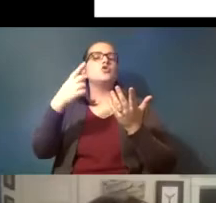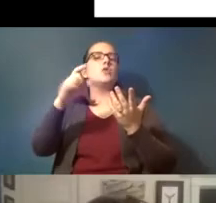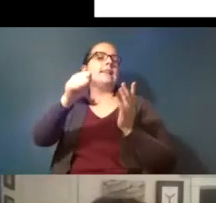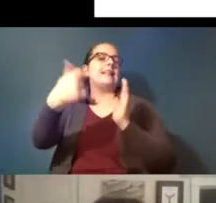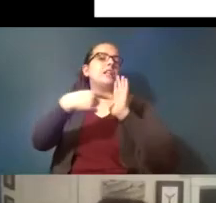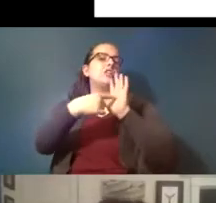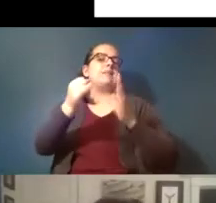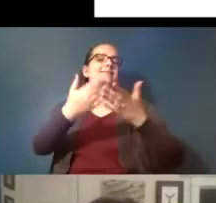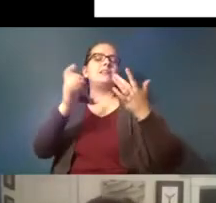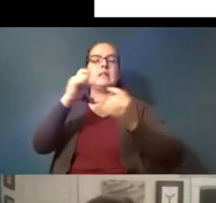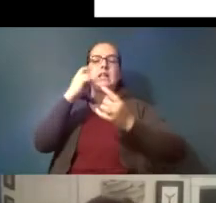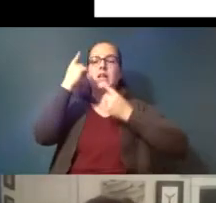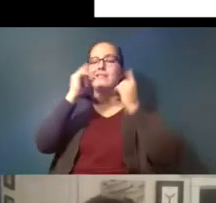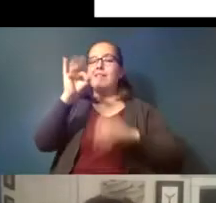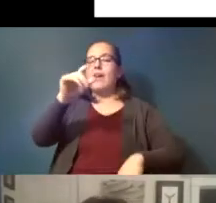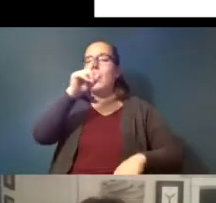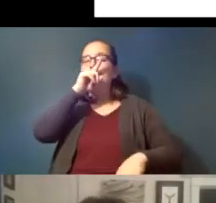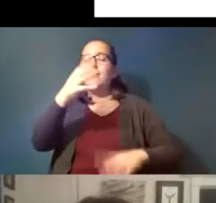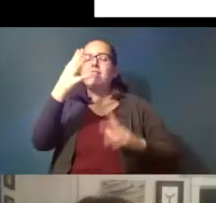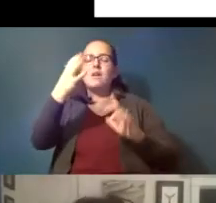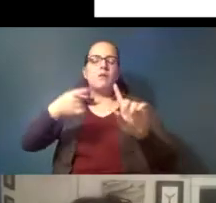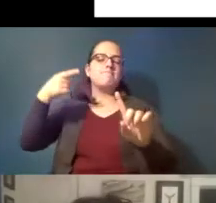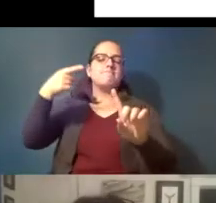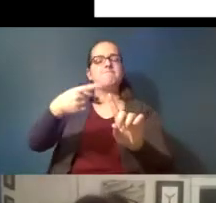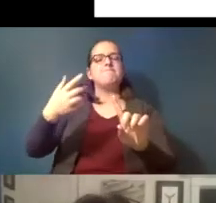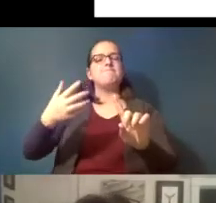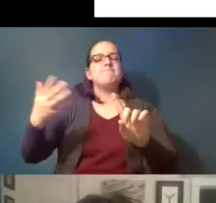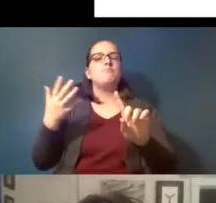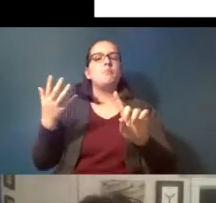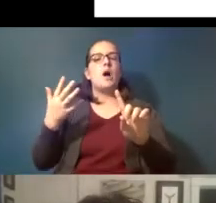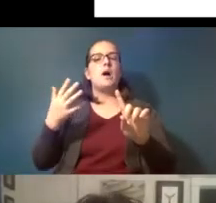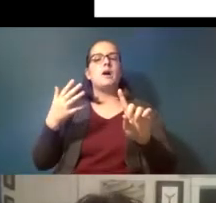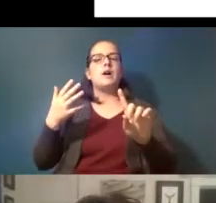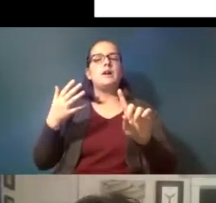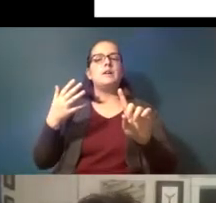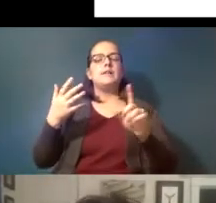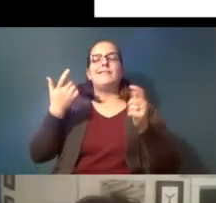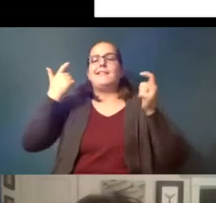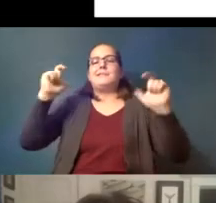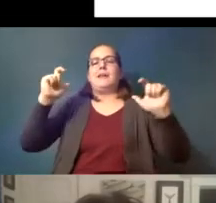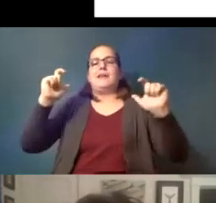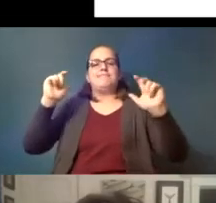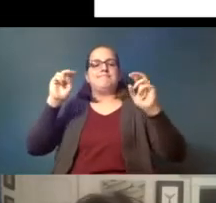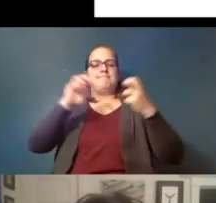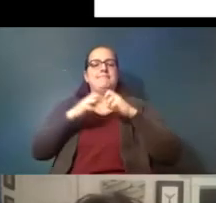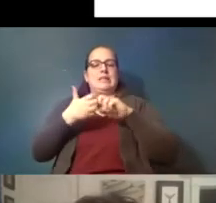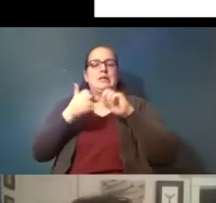you really want to get at what the mic what the biggest what the issue with microplastics is